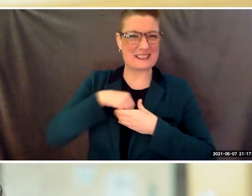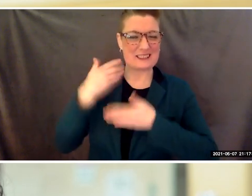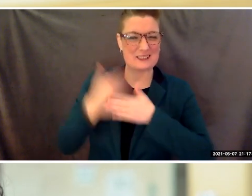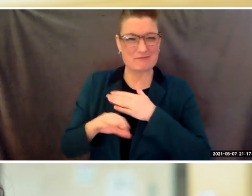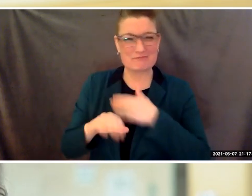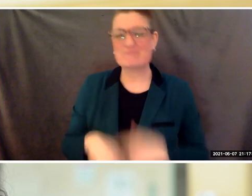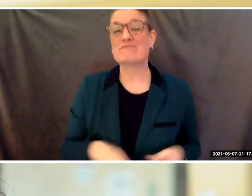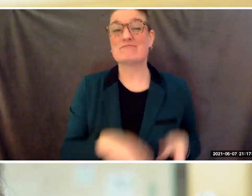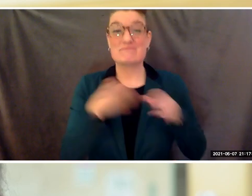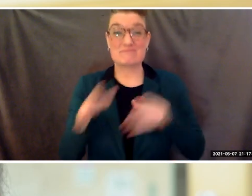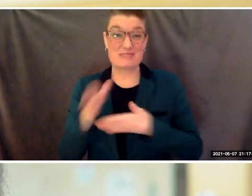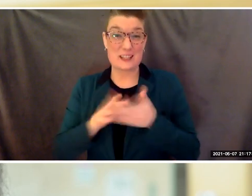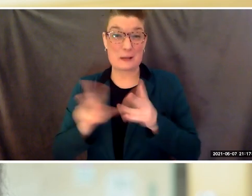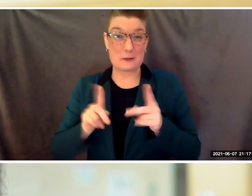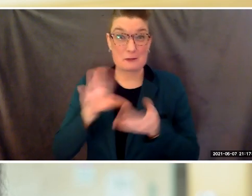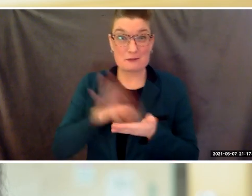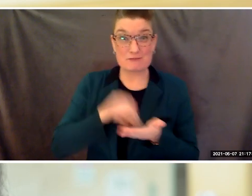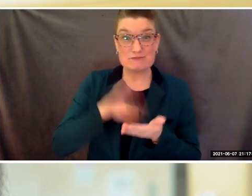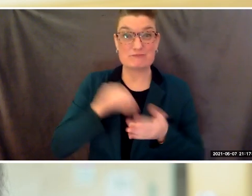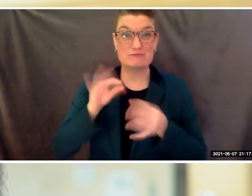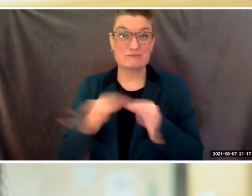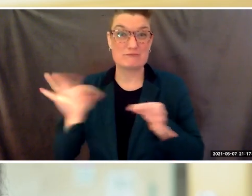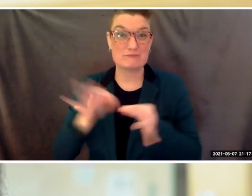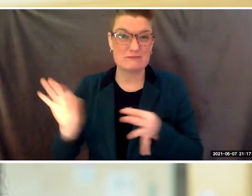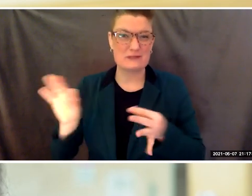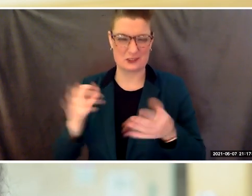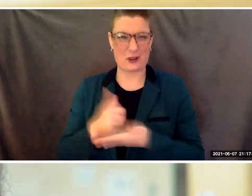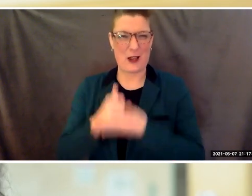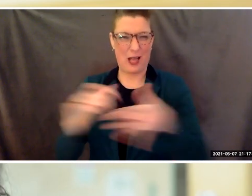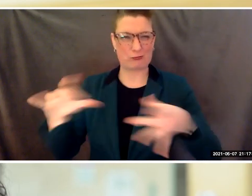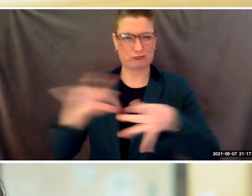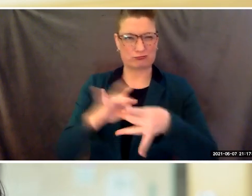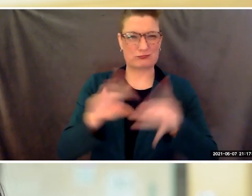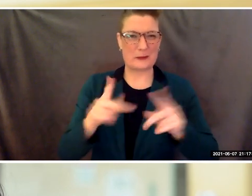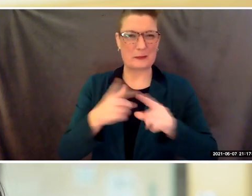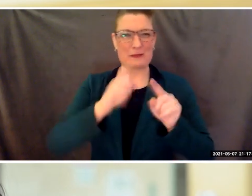to bridge connections among different cultures, and the political scientists